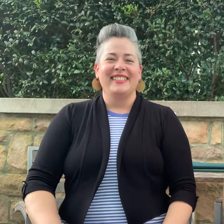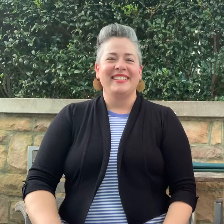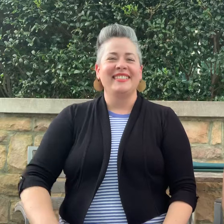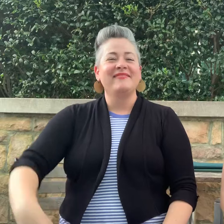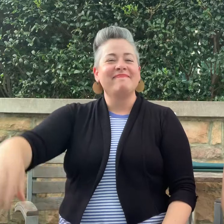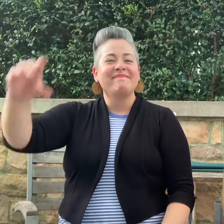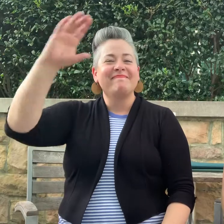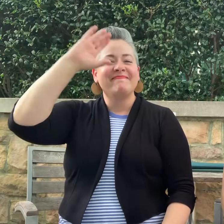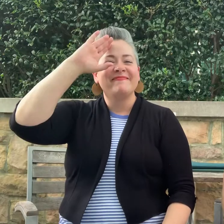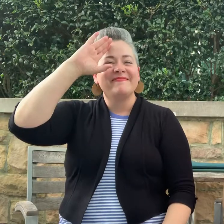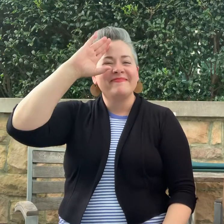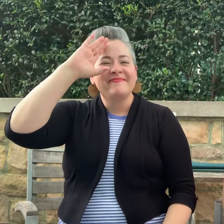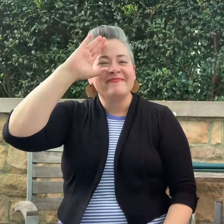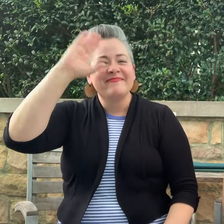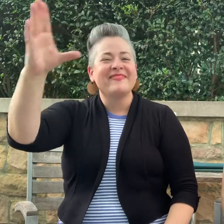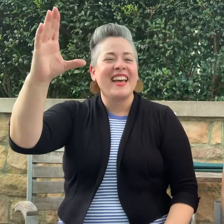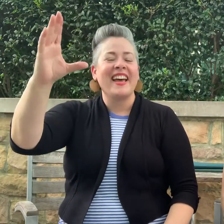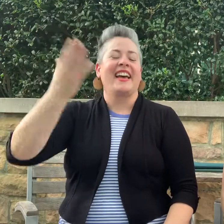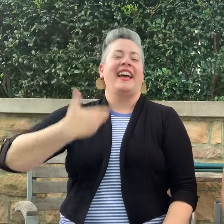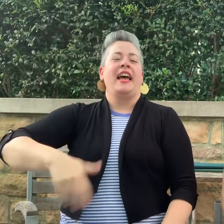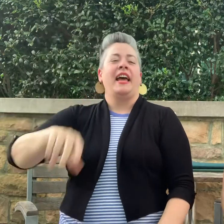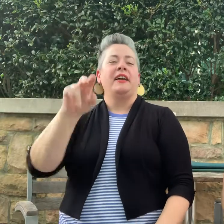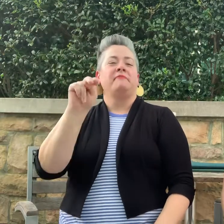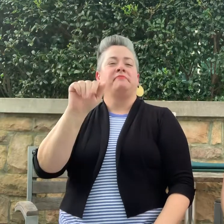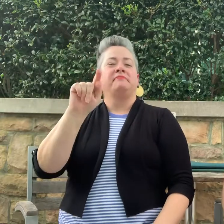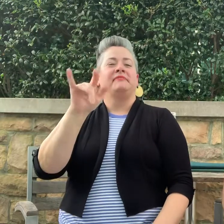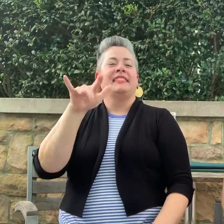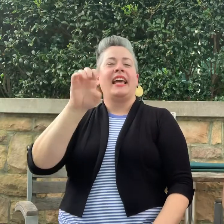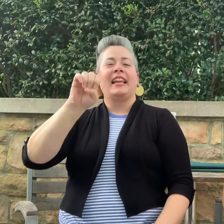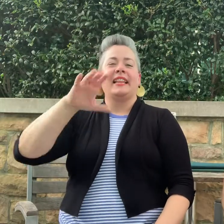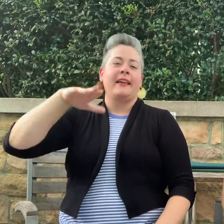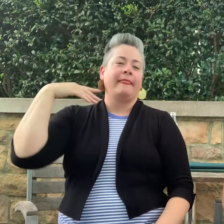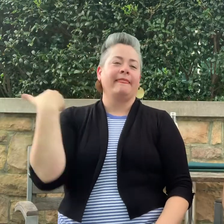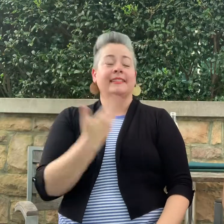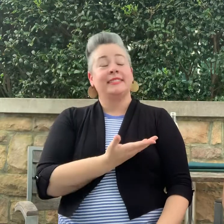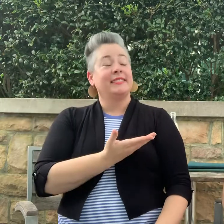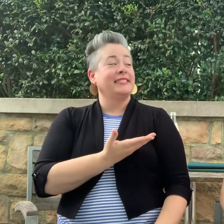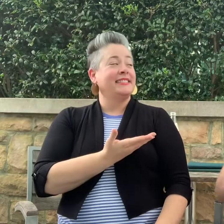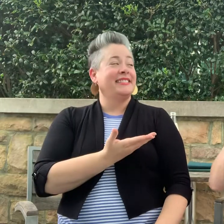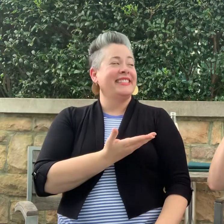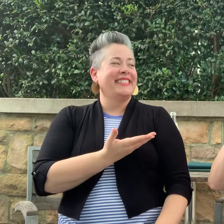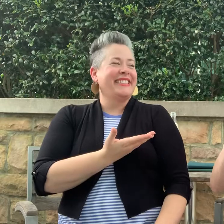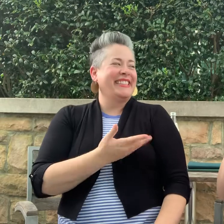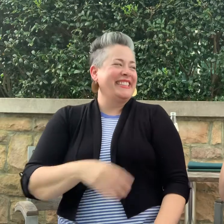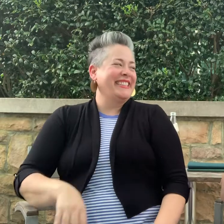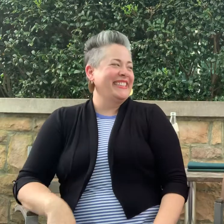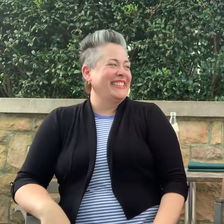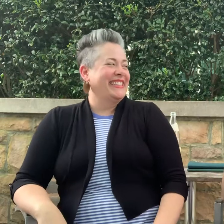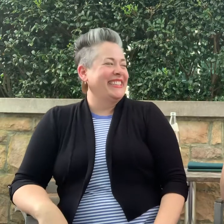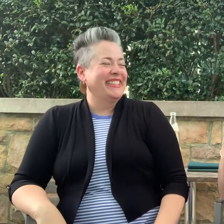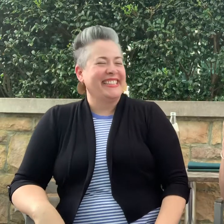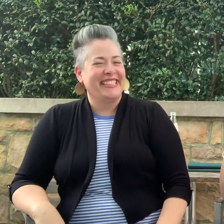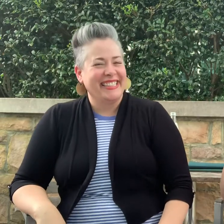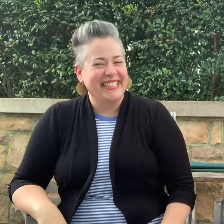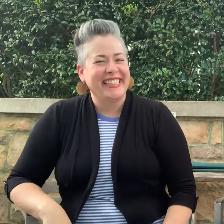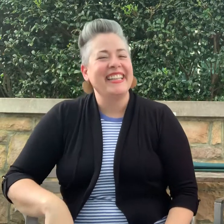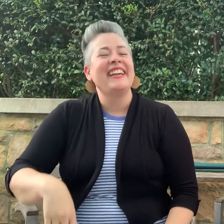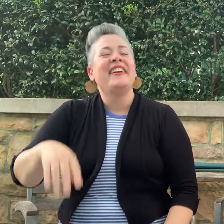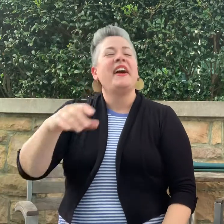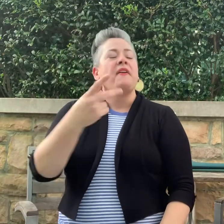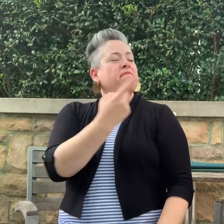Hi! I'm Natalie and this is Connie.